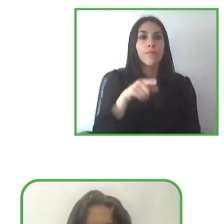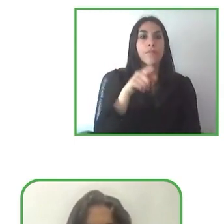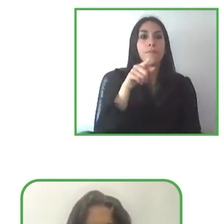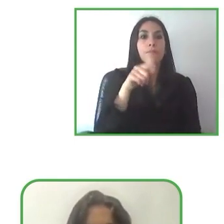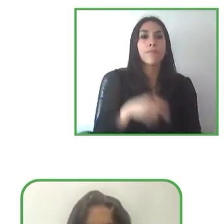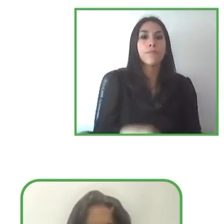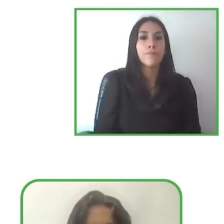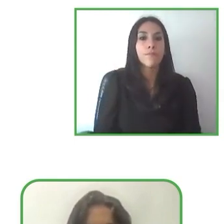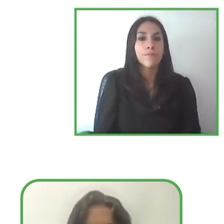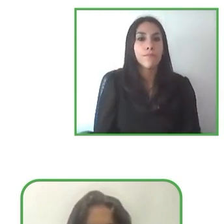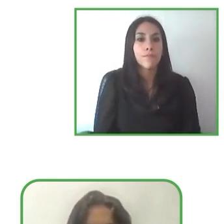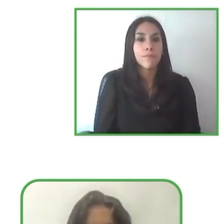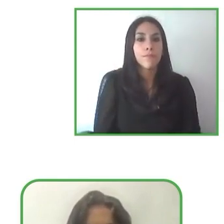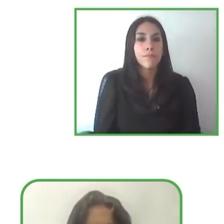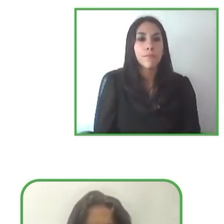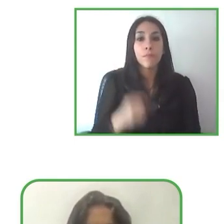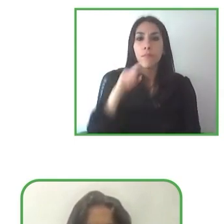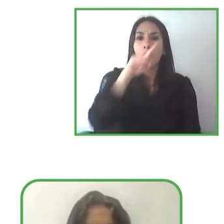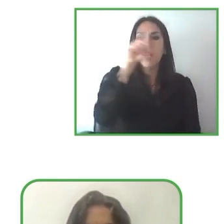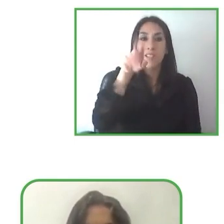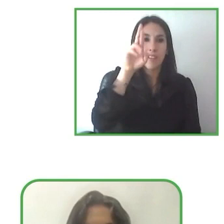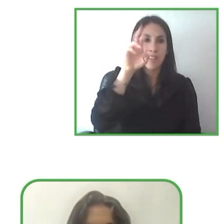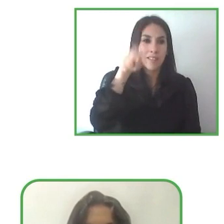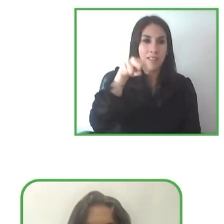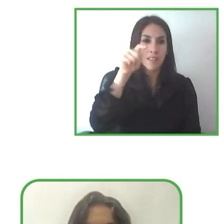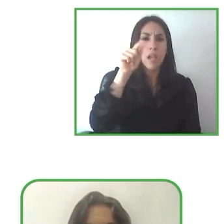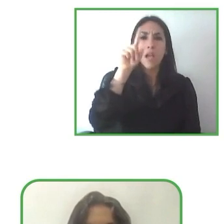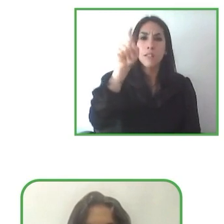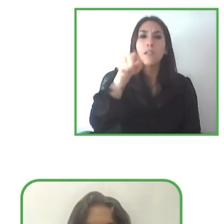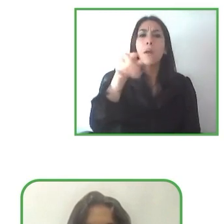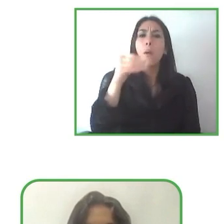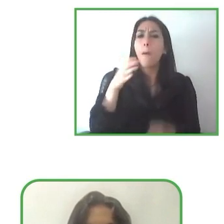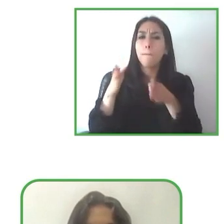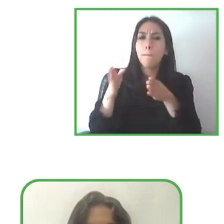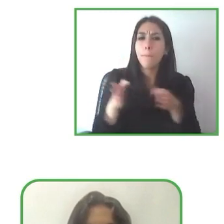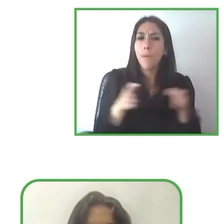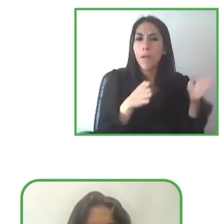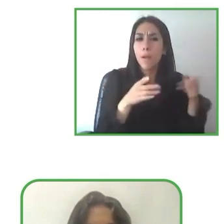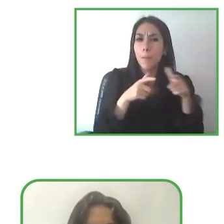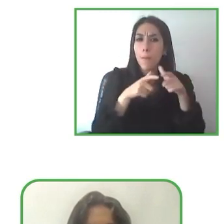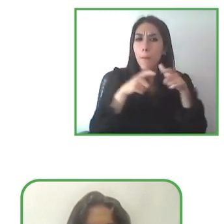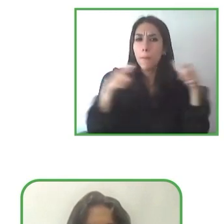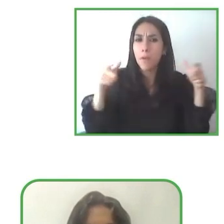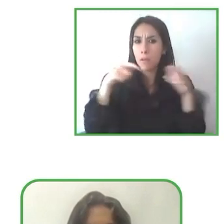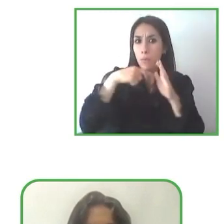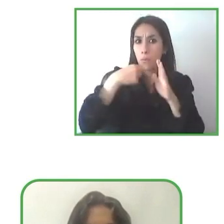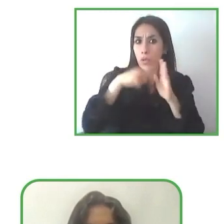I would like to ask you if there are any plans of expansion of Globe4all in other regions such as